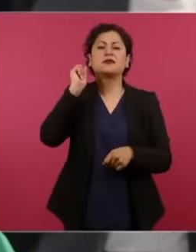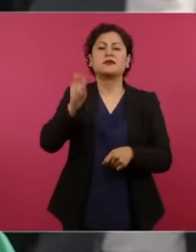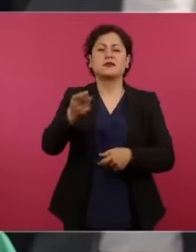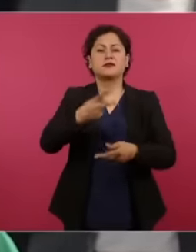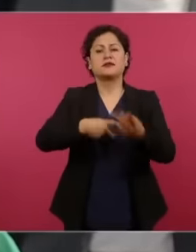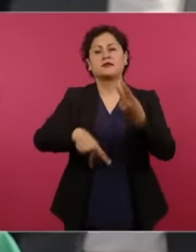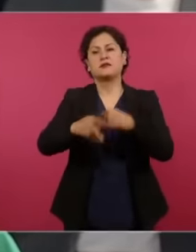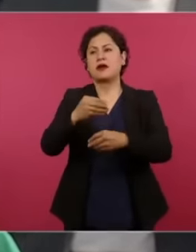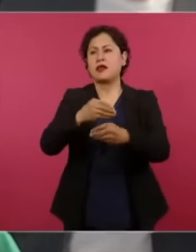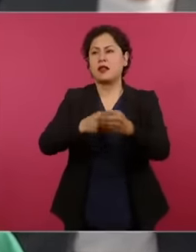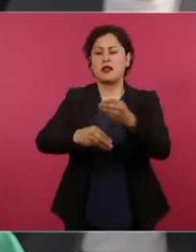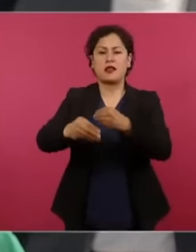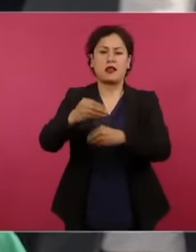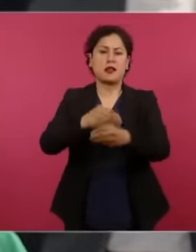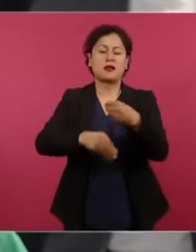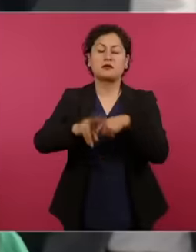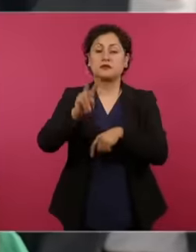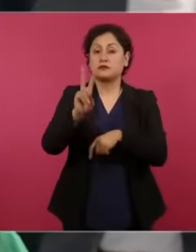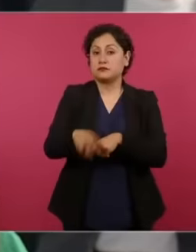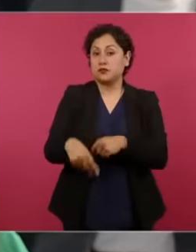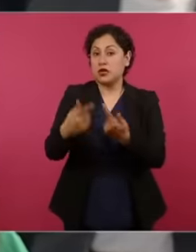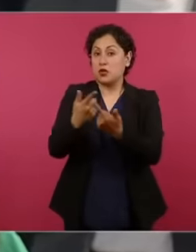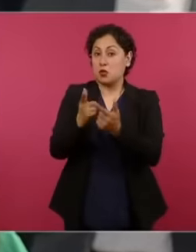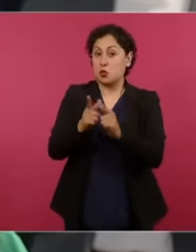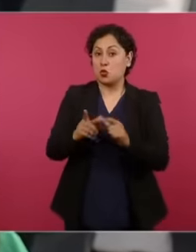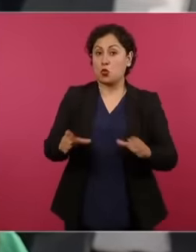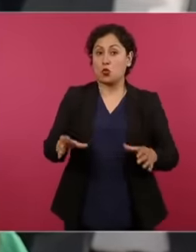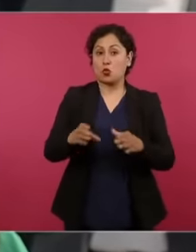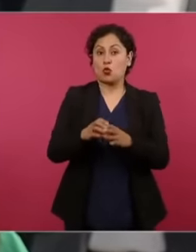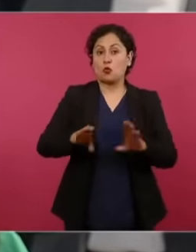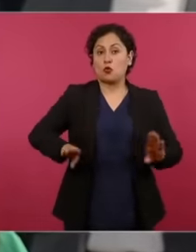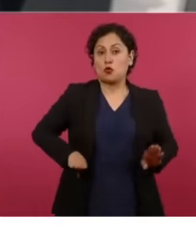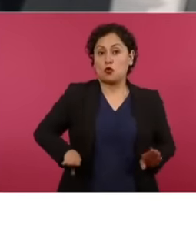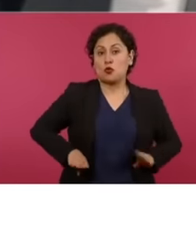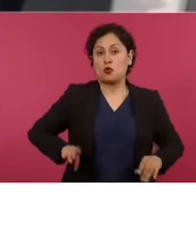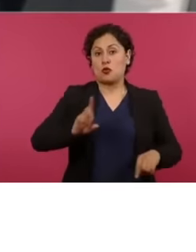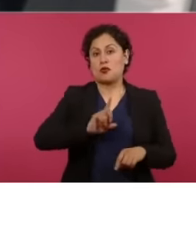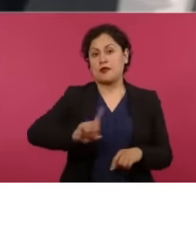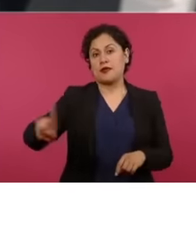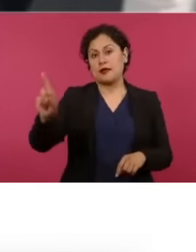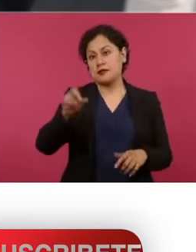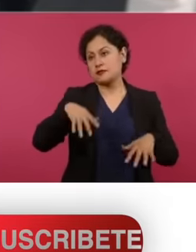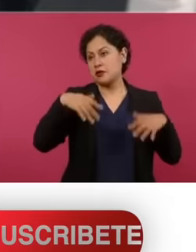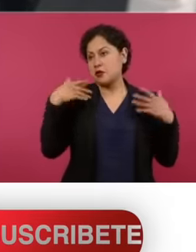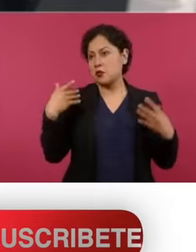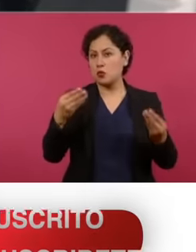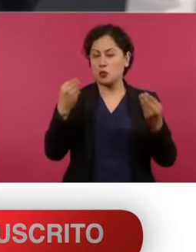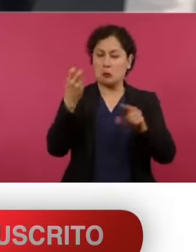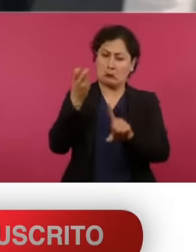Well, a judge has fiercely questioned this situation, and he has ordered that